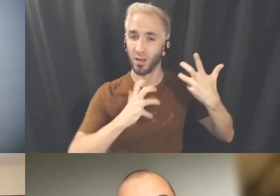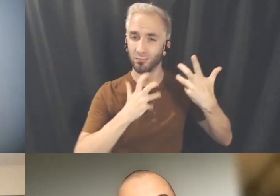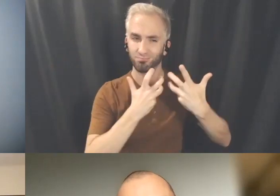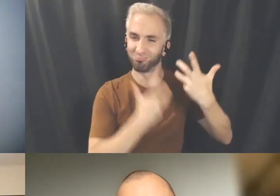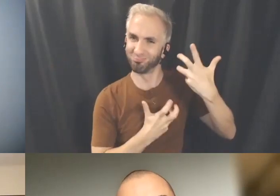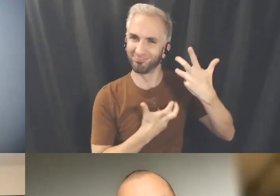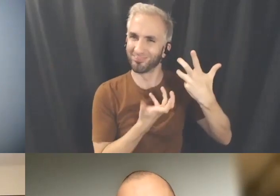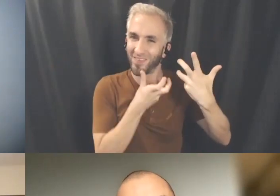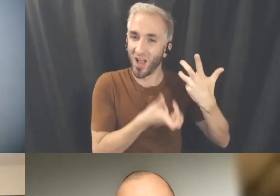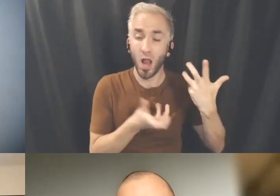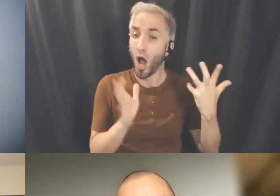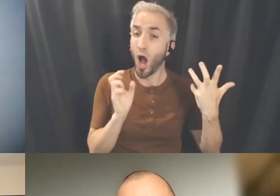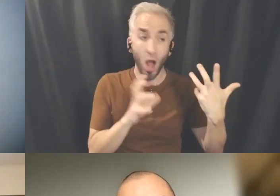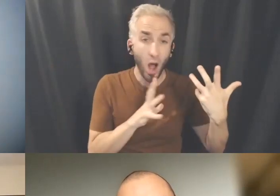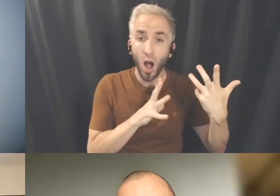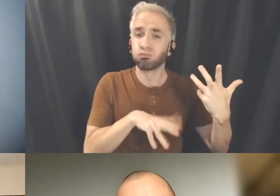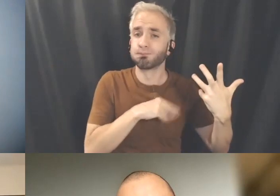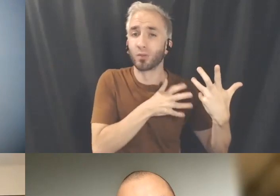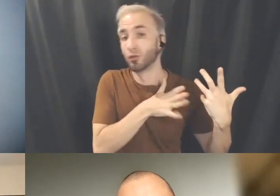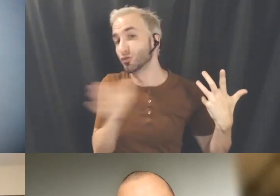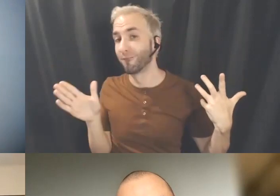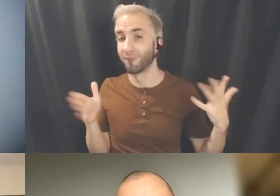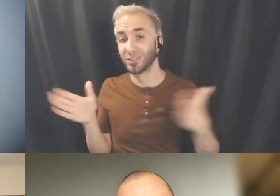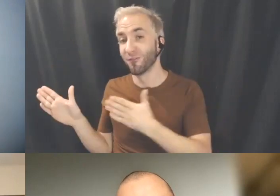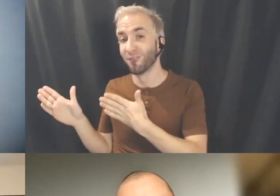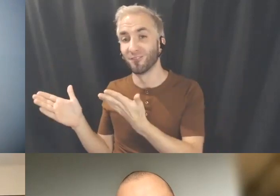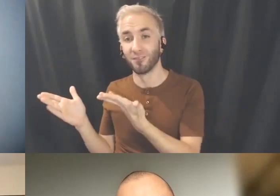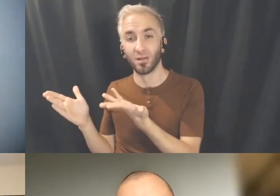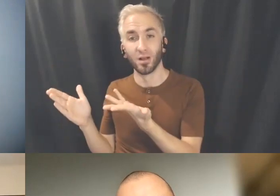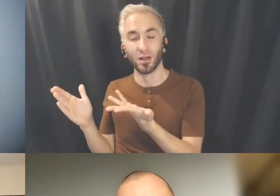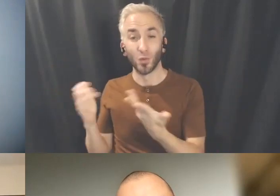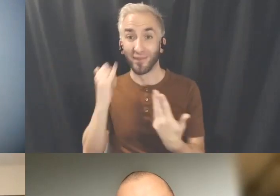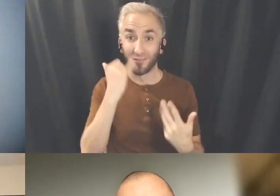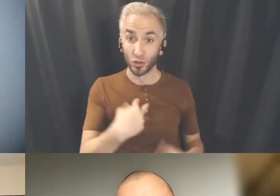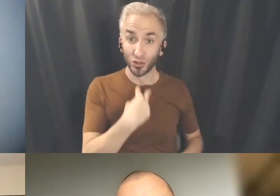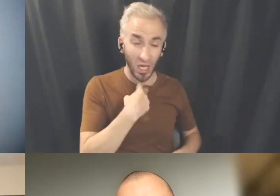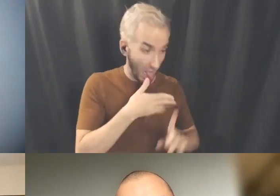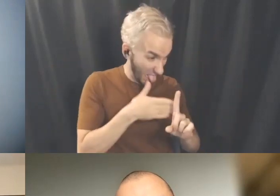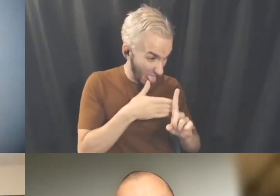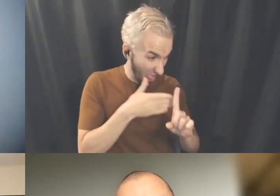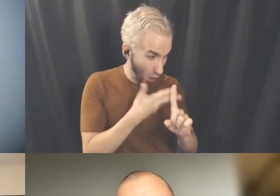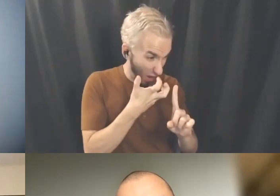So if you're resisting to that feeling of like, oh it's not the right time, not the right thing or the wrong alignment, that